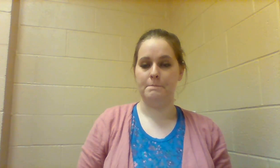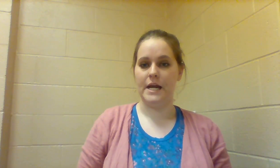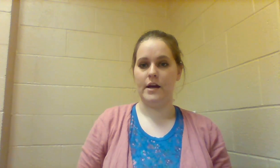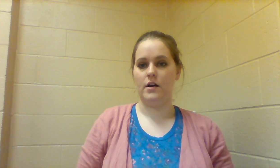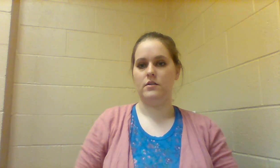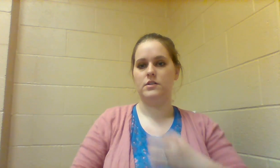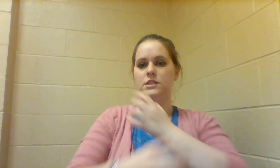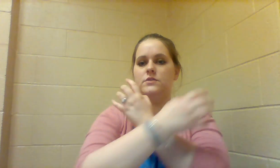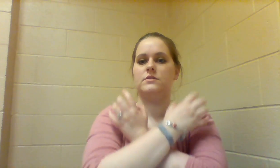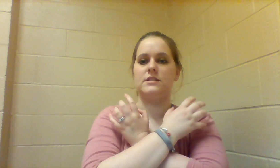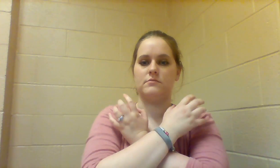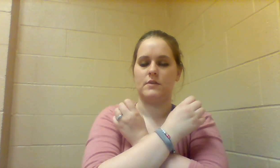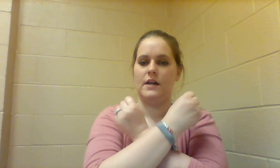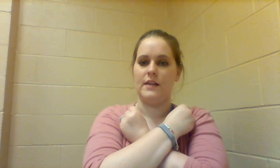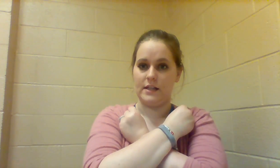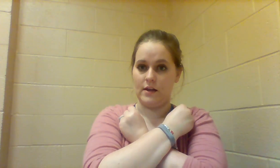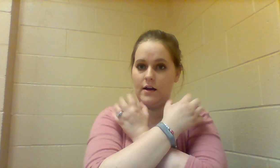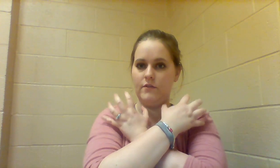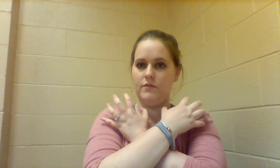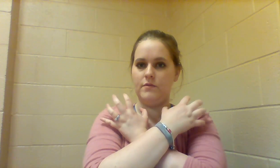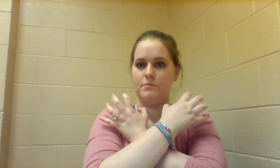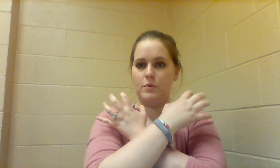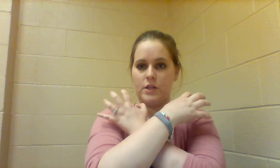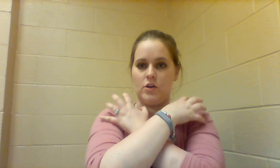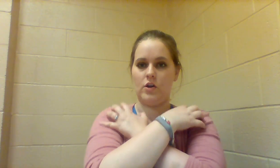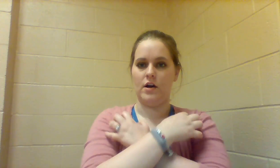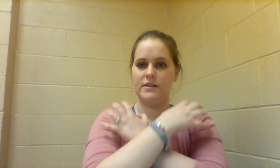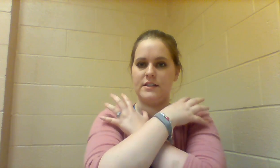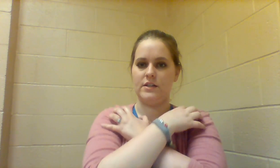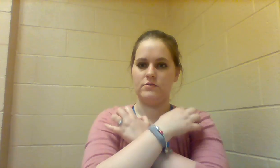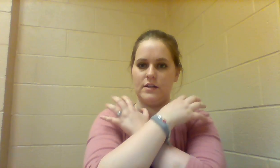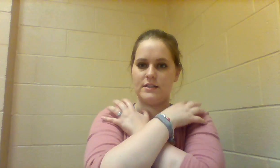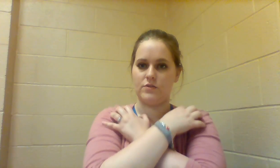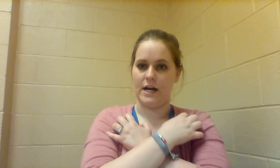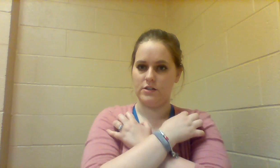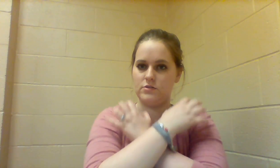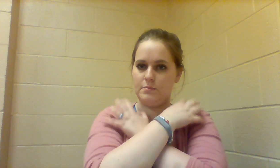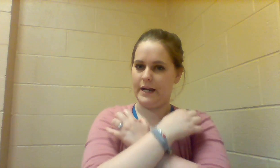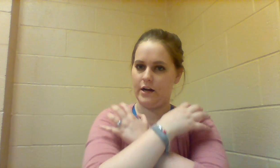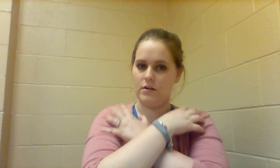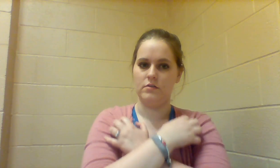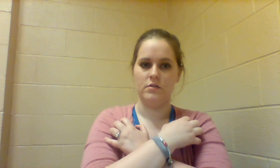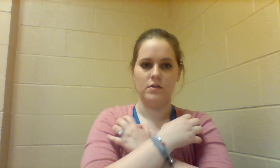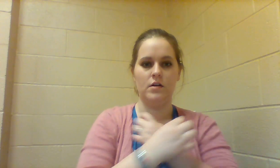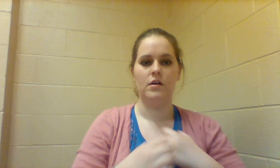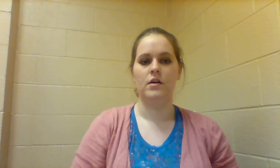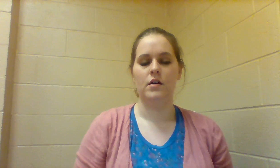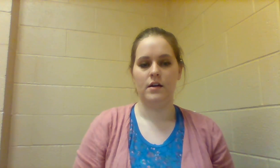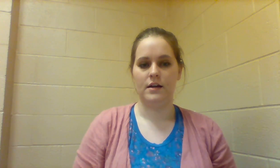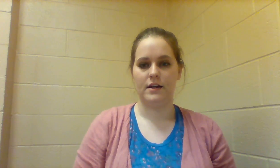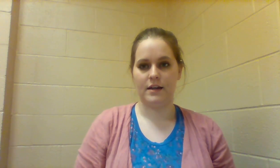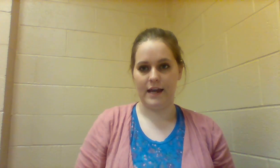BEAR so it's kind of like LOVE but with claws and you like scratch BEAR